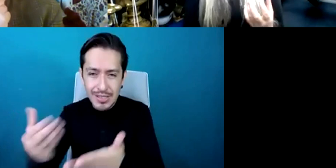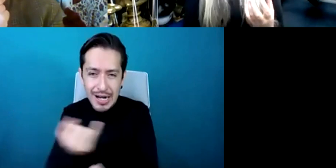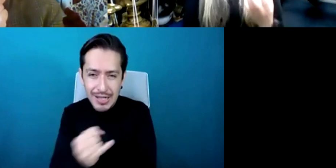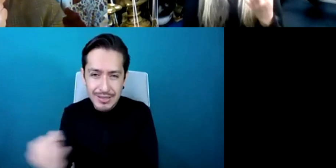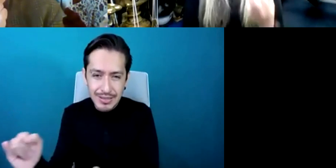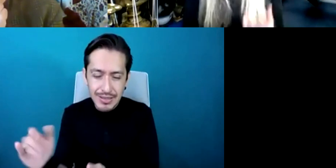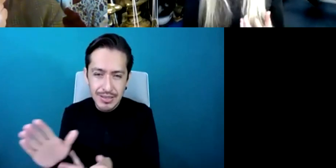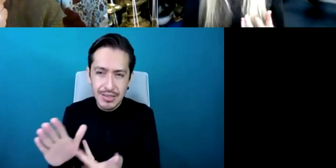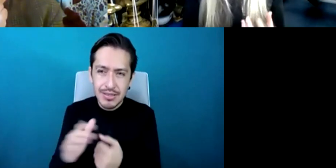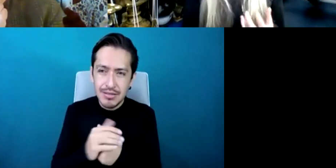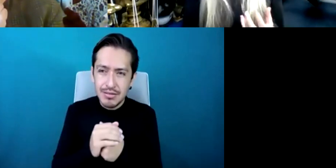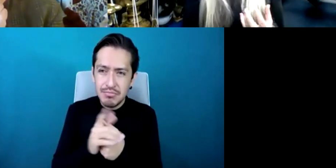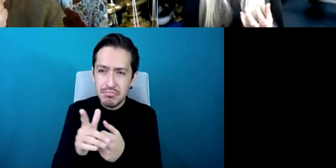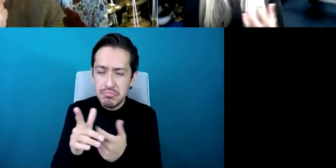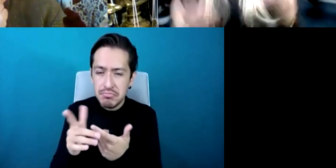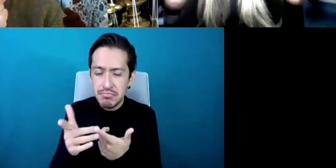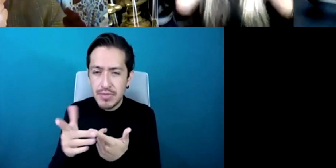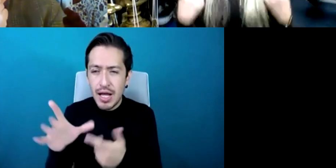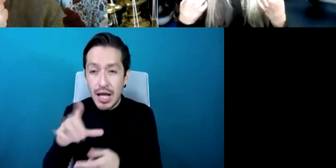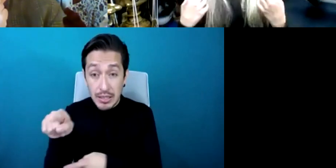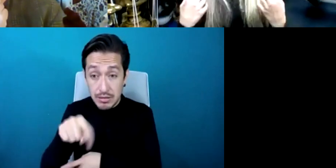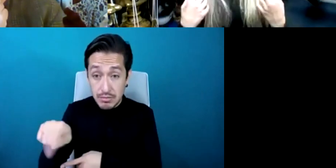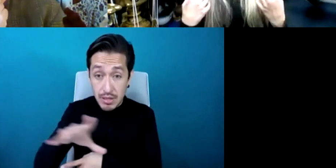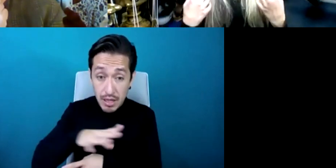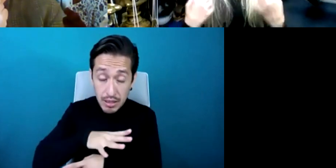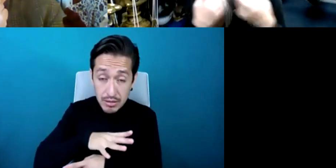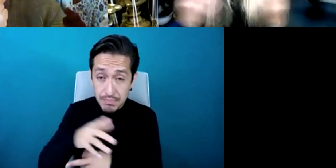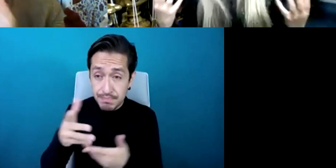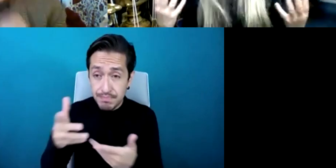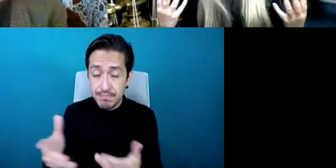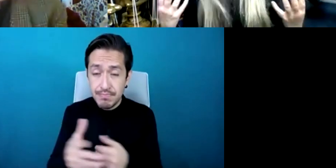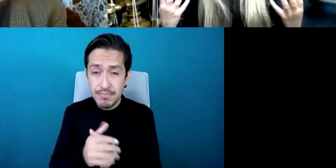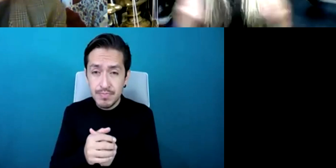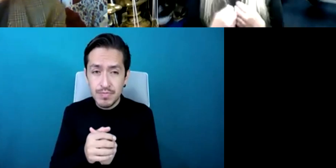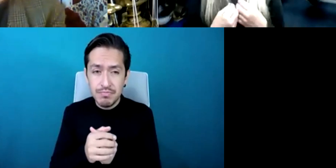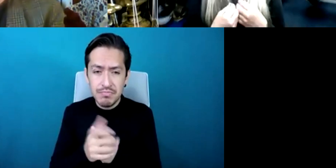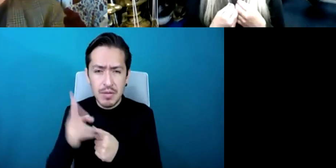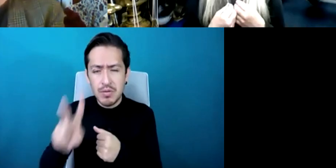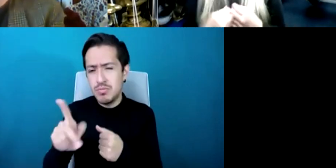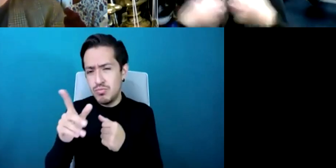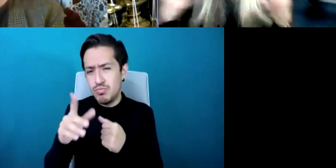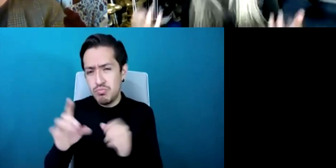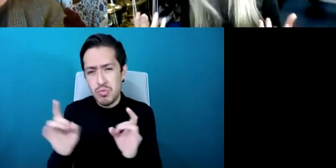that we can best understand and digest what it is to be hearing impaired what it might be to